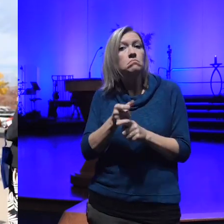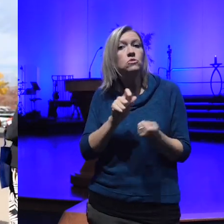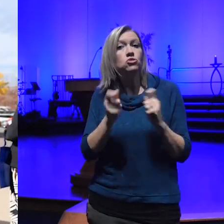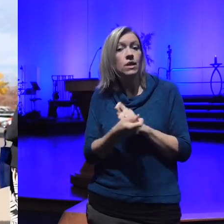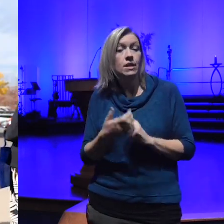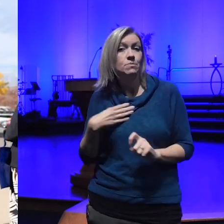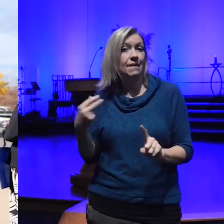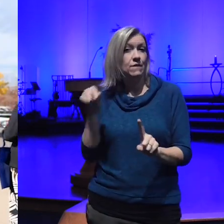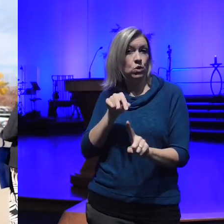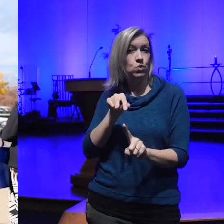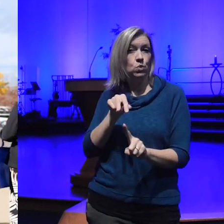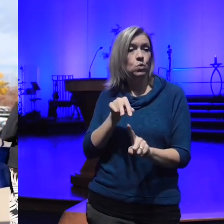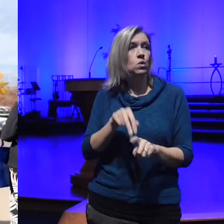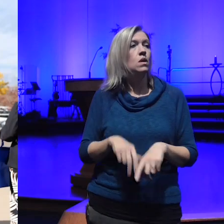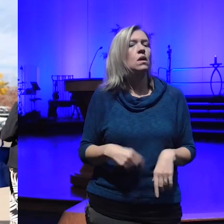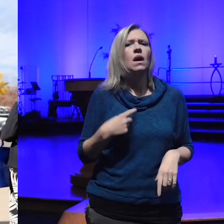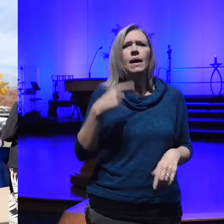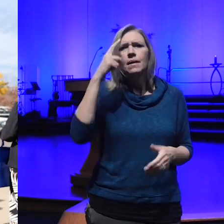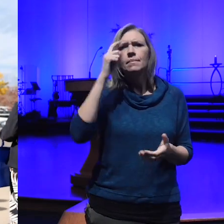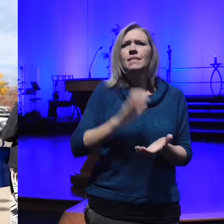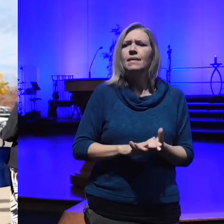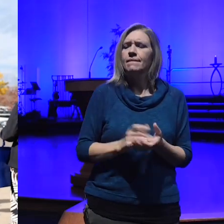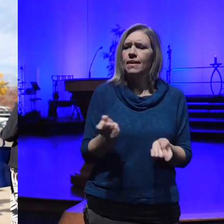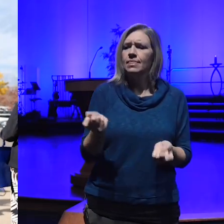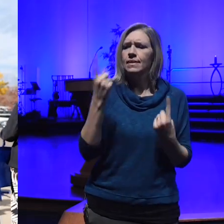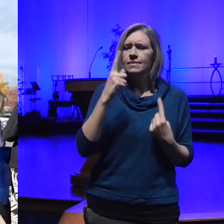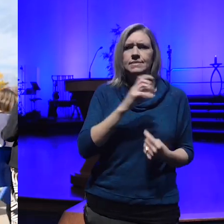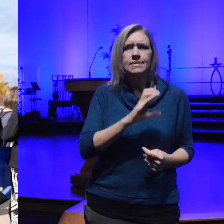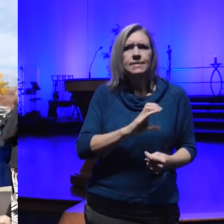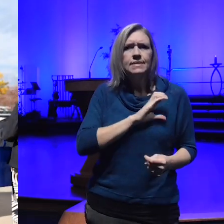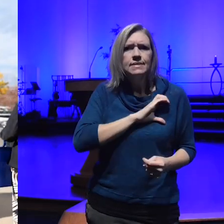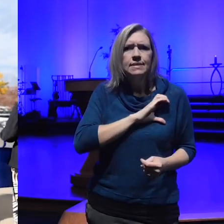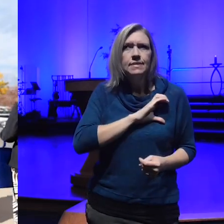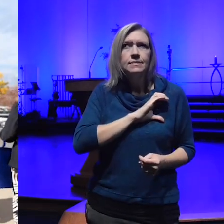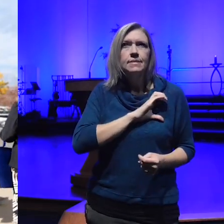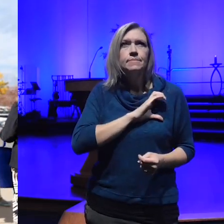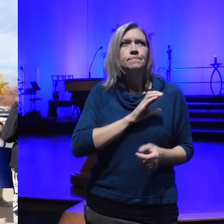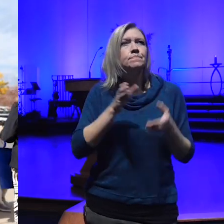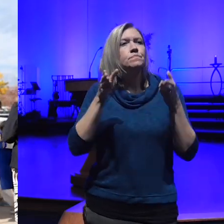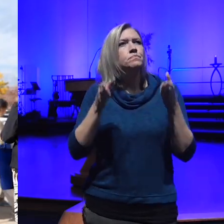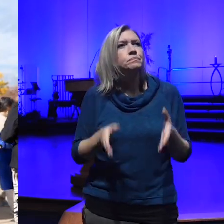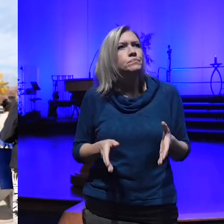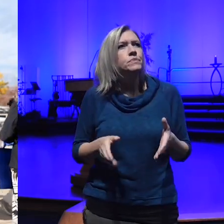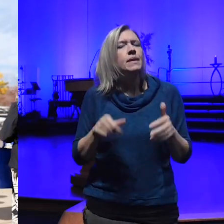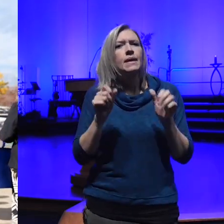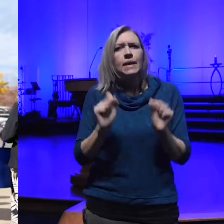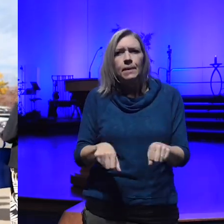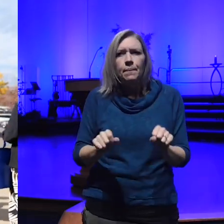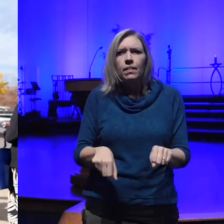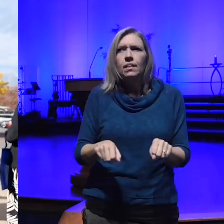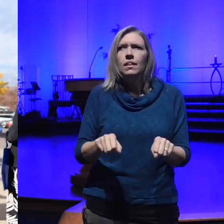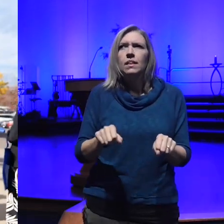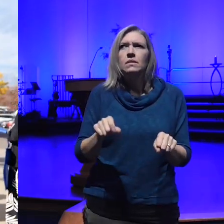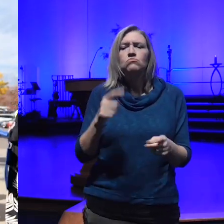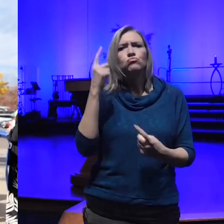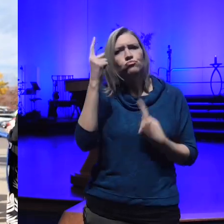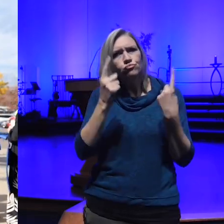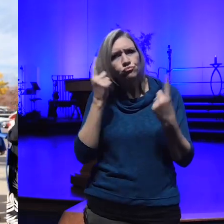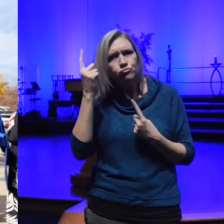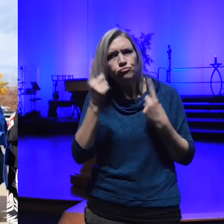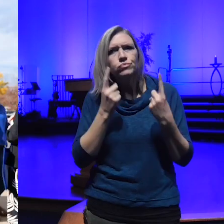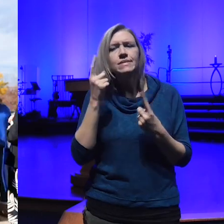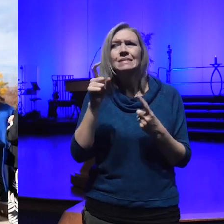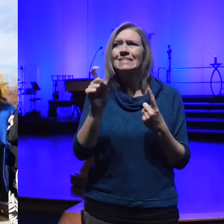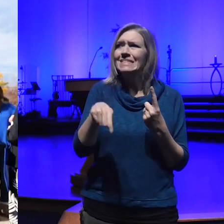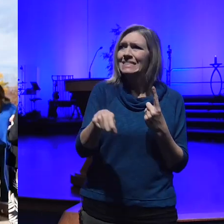an enlightened citizen is one who's able to consider the needs and and interests of others